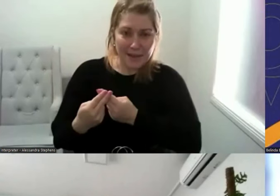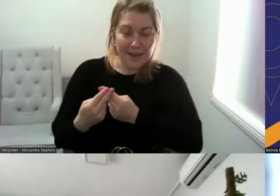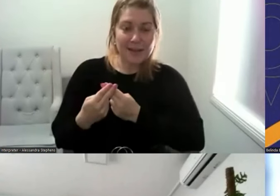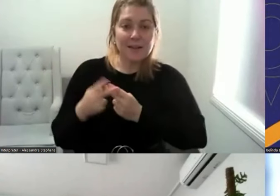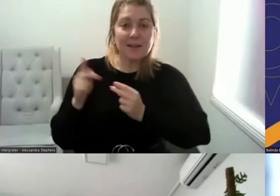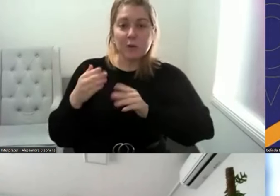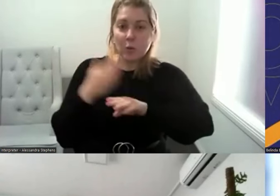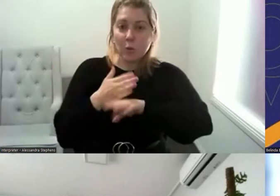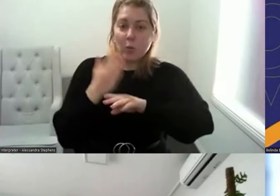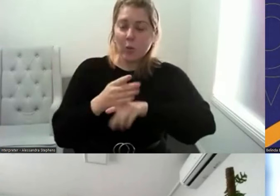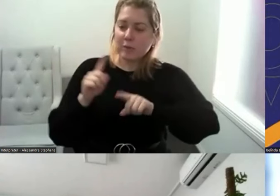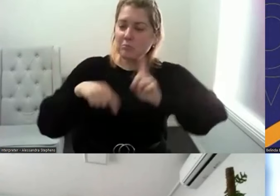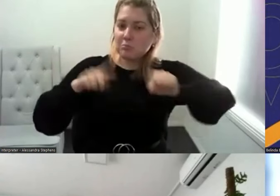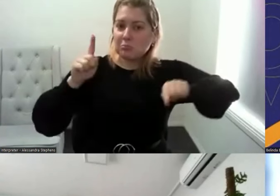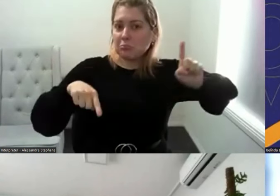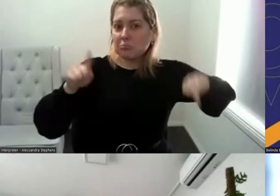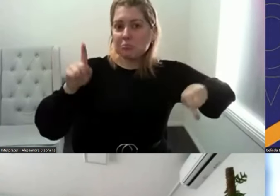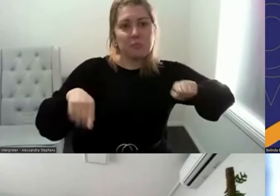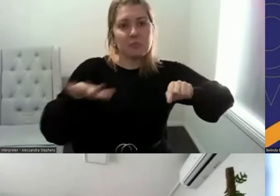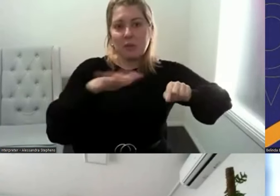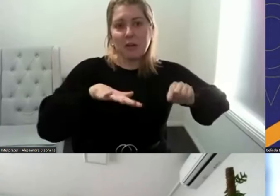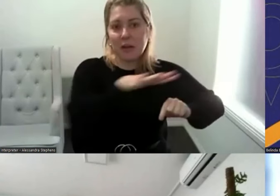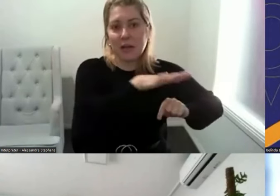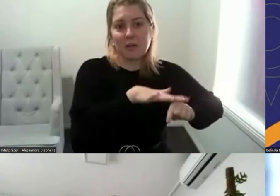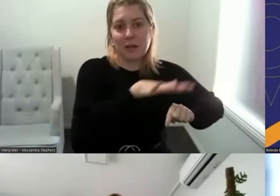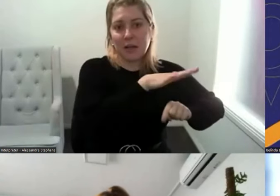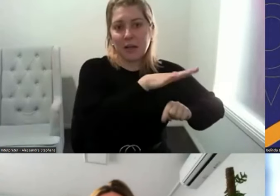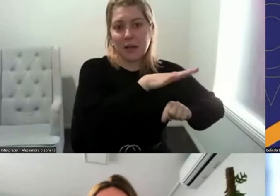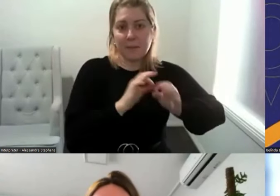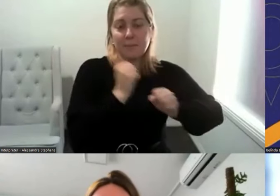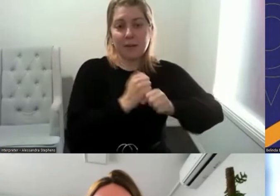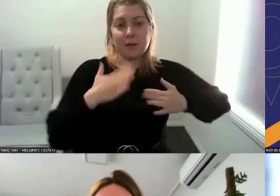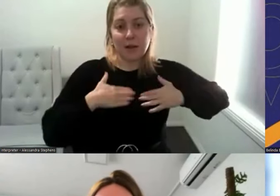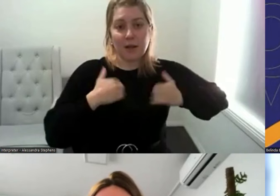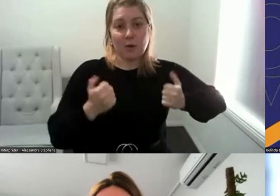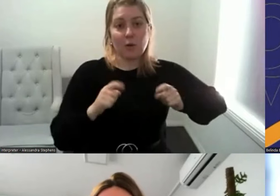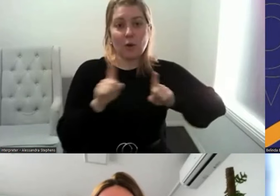various departments in Bendigo Health and also did a year as a rehabilitation registrar.